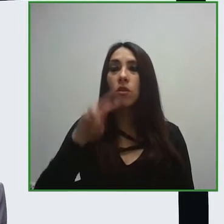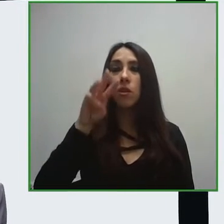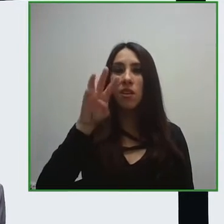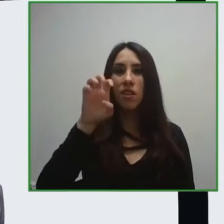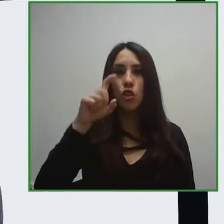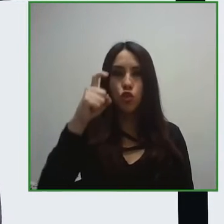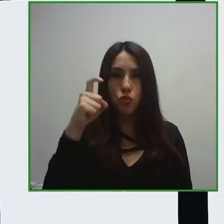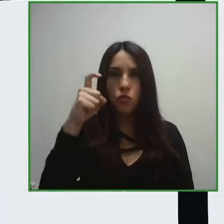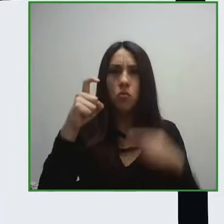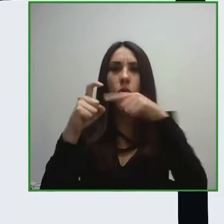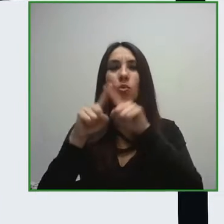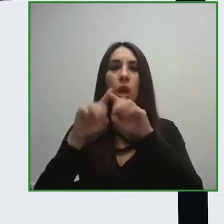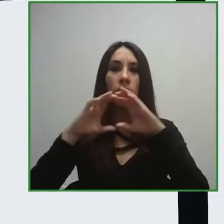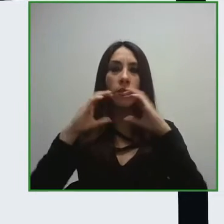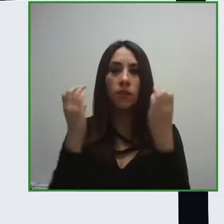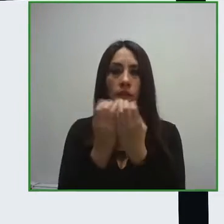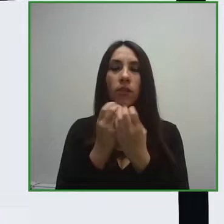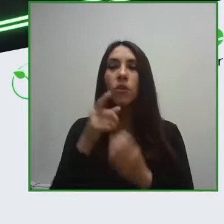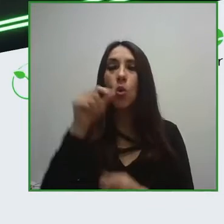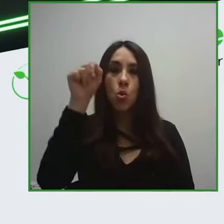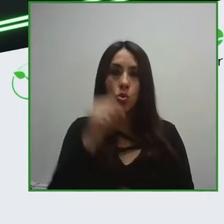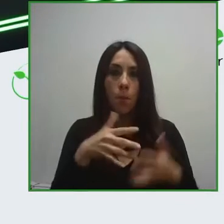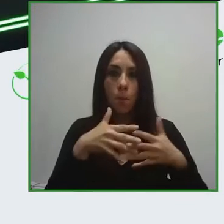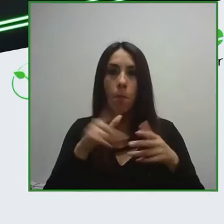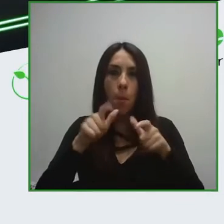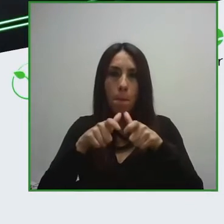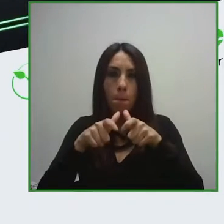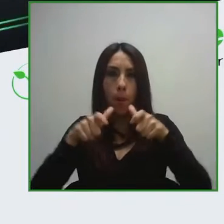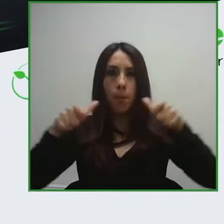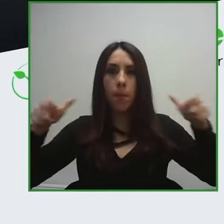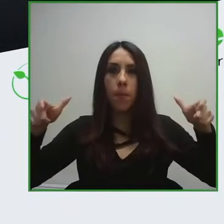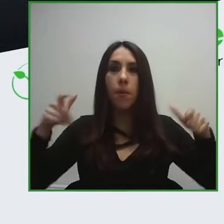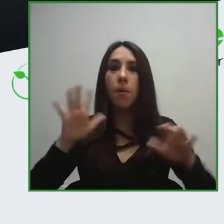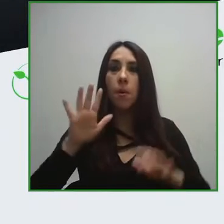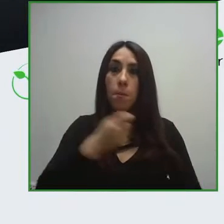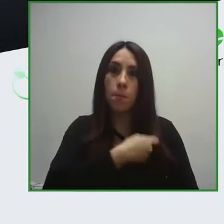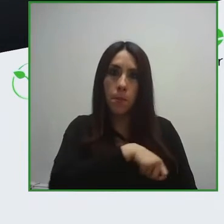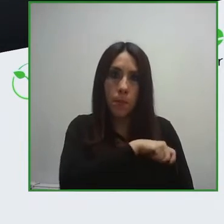throughout the spanish-speaking world the panel will be moderated by cezarina niculae